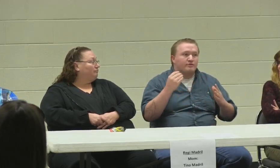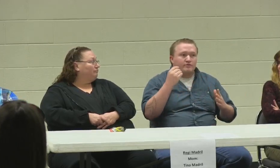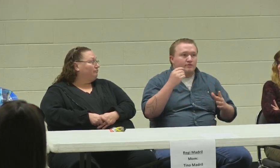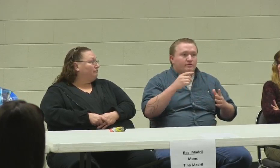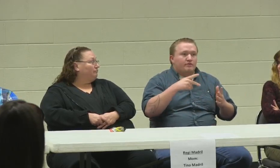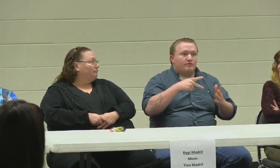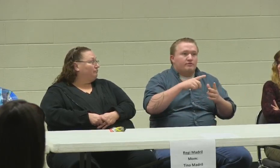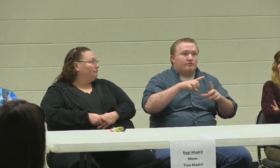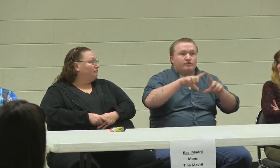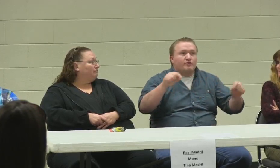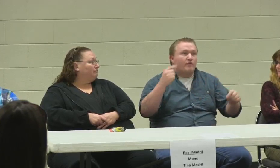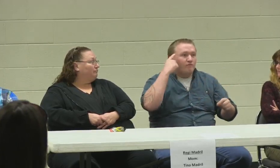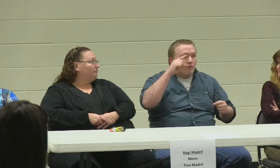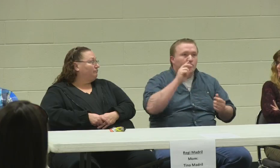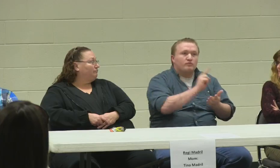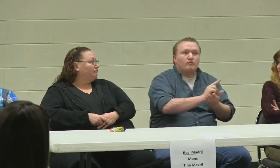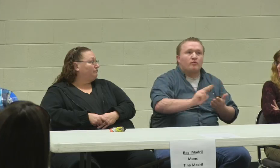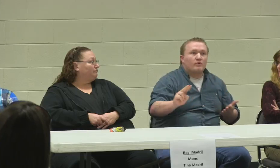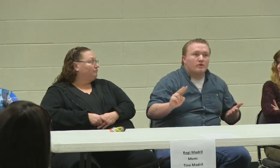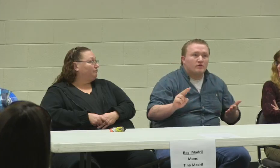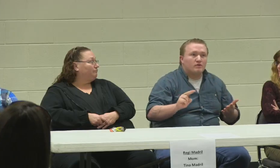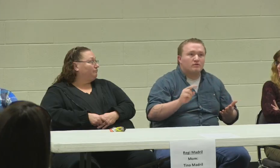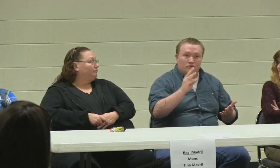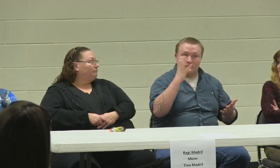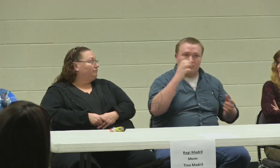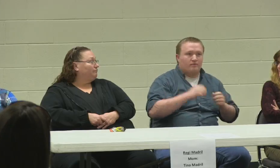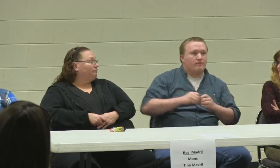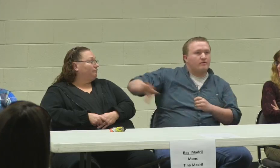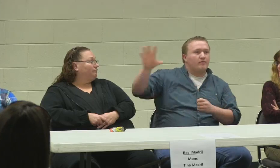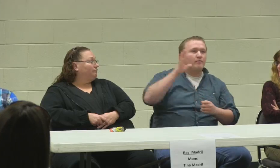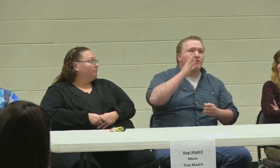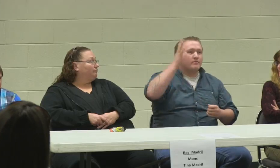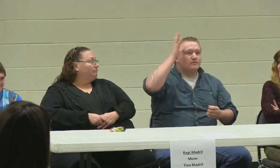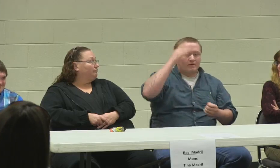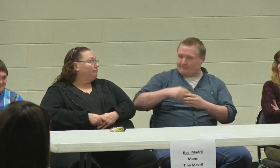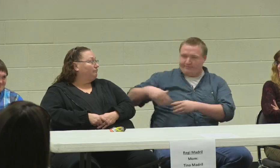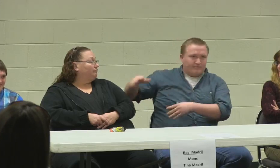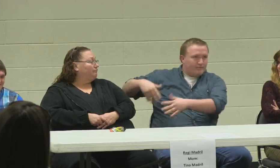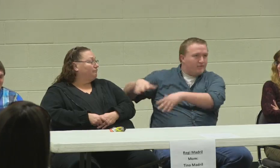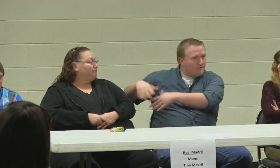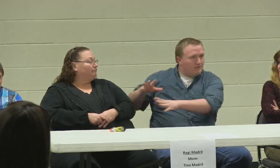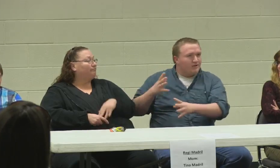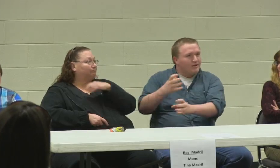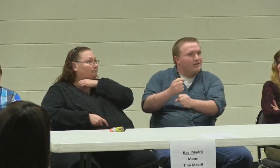You could get a $600 check for two weeks of work, and, you can pay mom